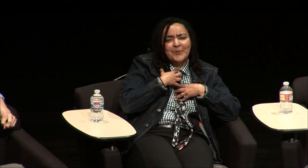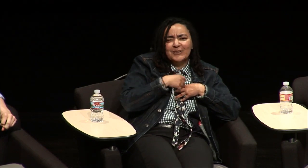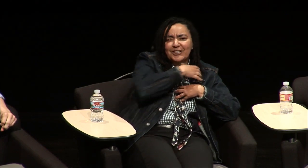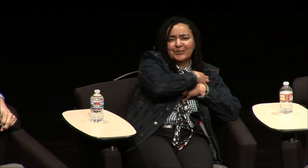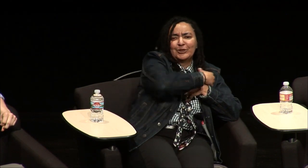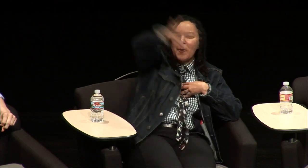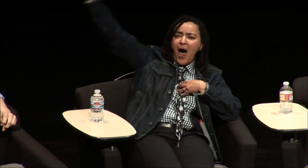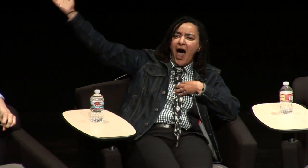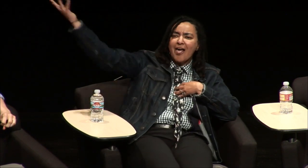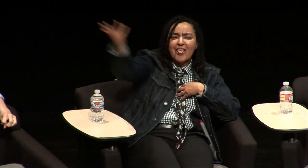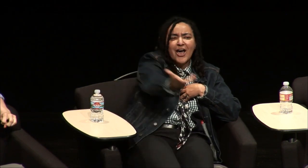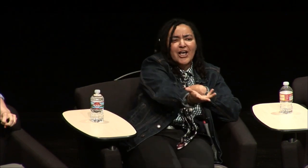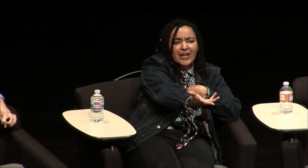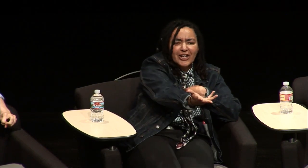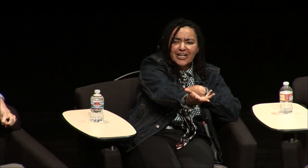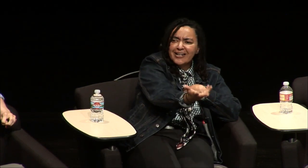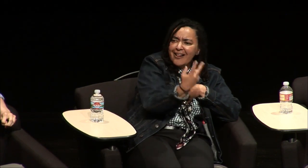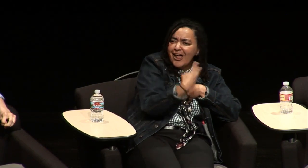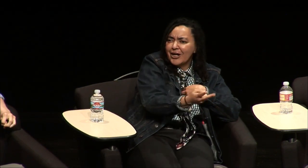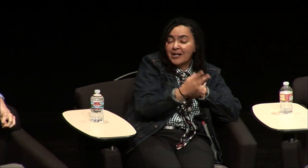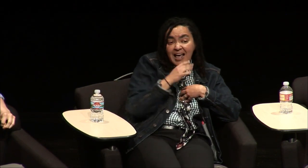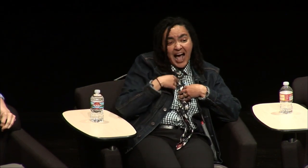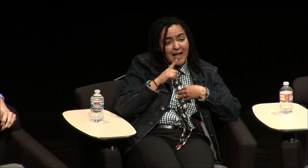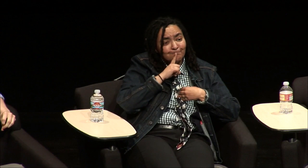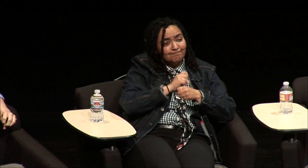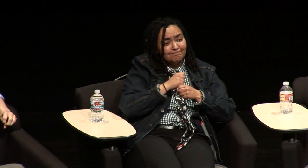ASL in those summer sessions I oh I could take this summer session out